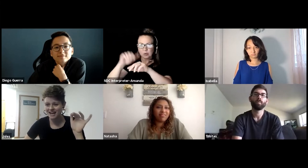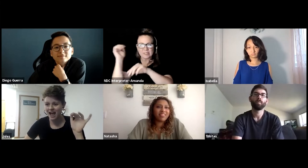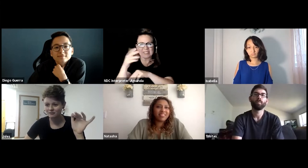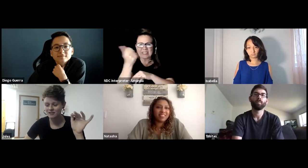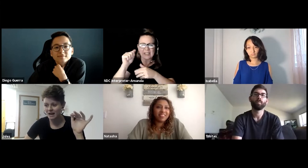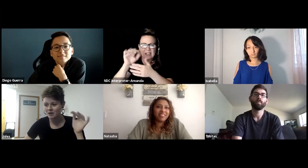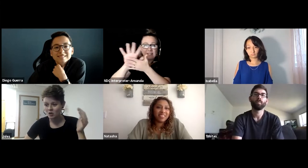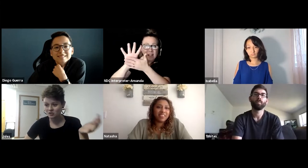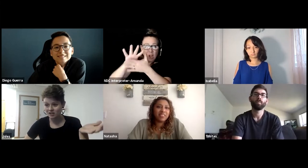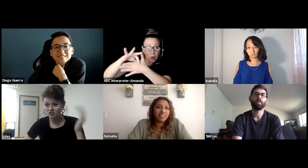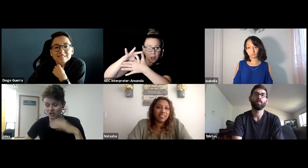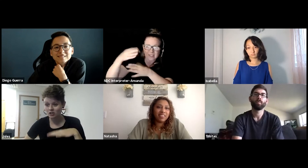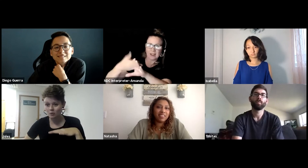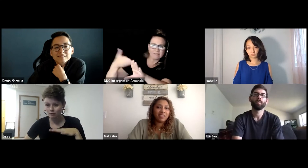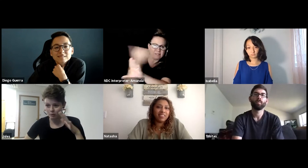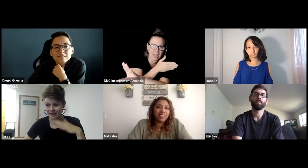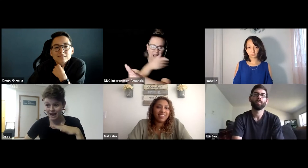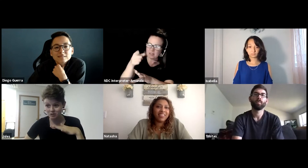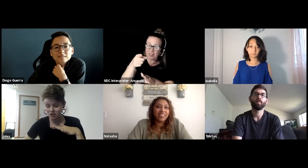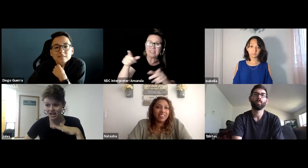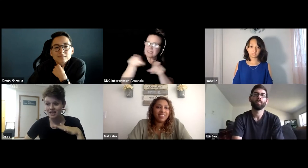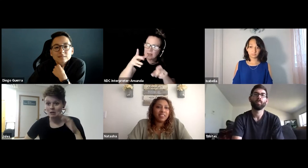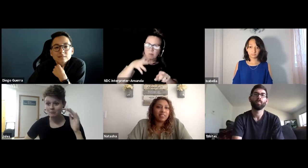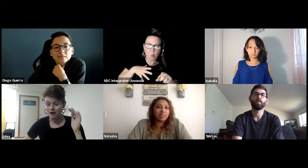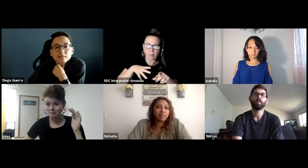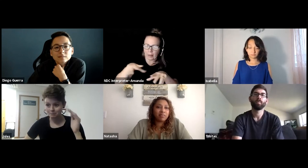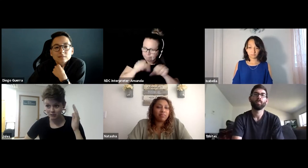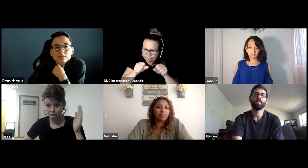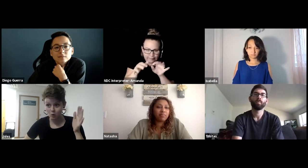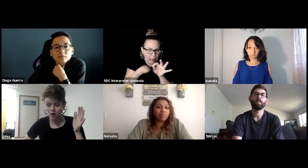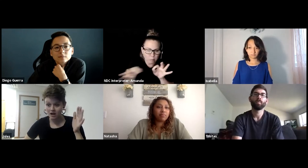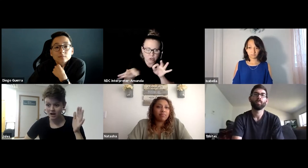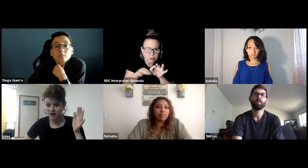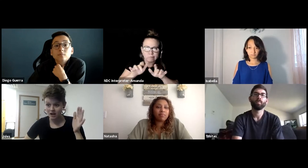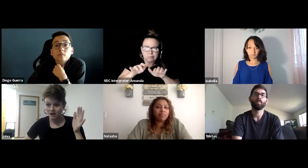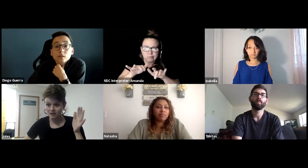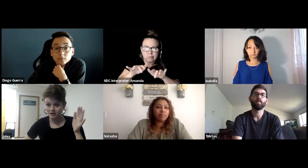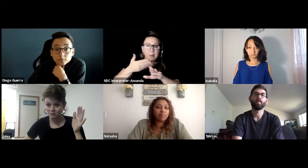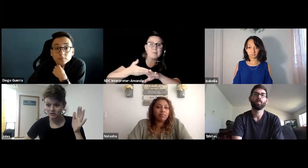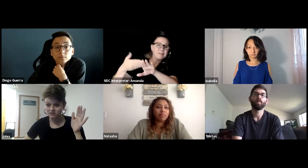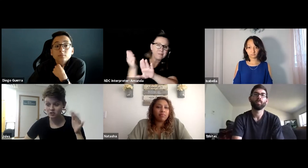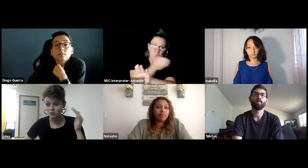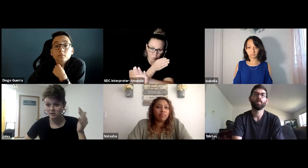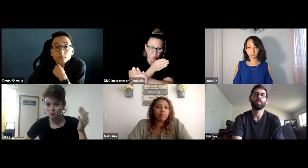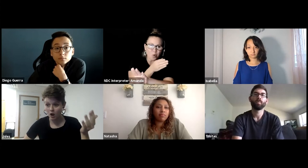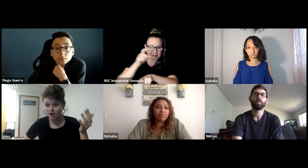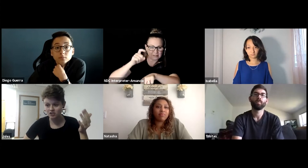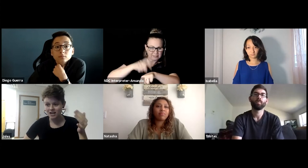ahead of time so that she could go through and caption it before it was due to be watched.